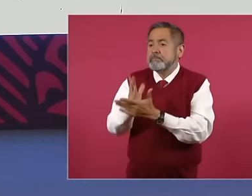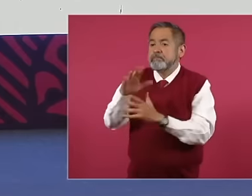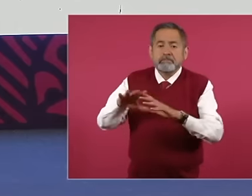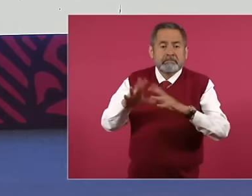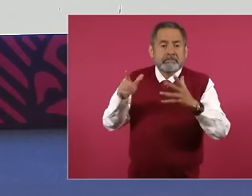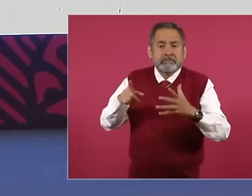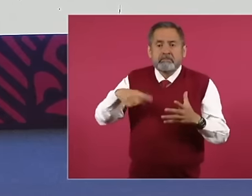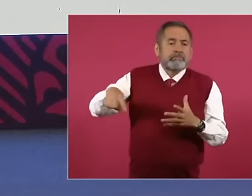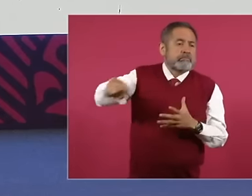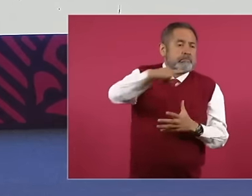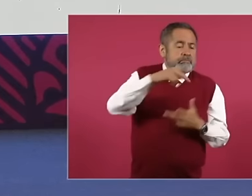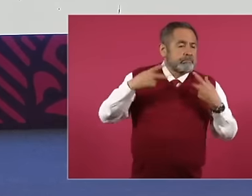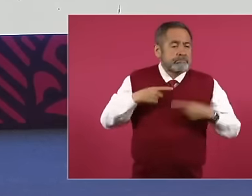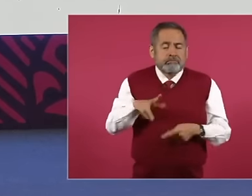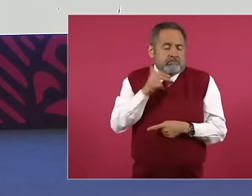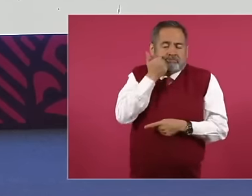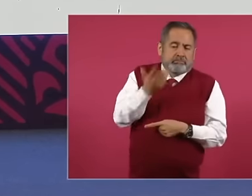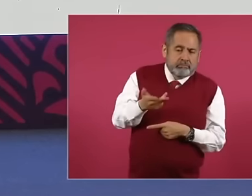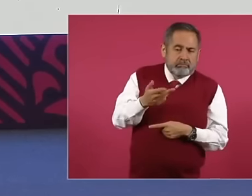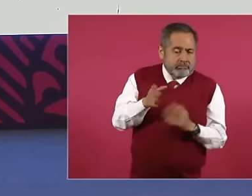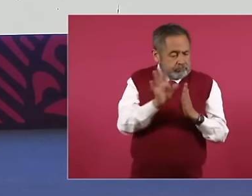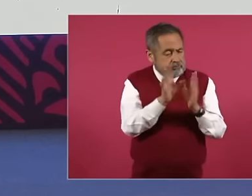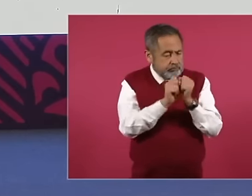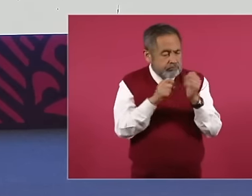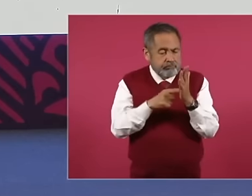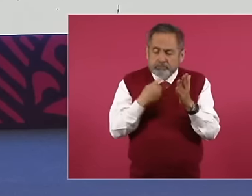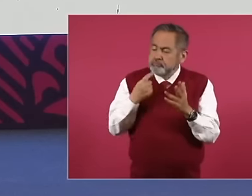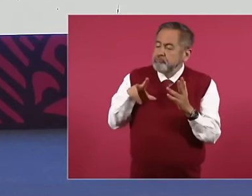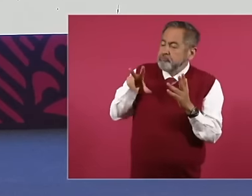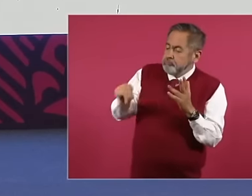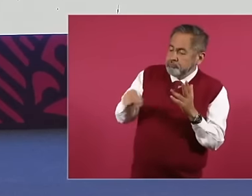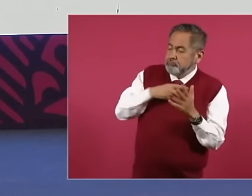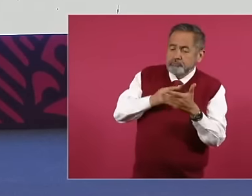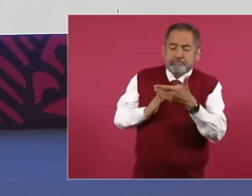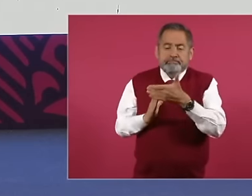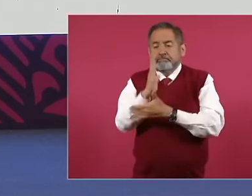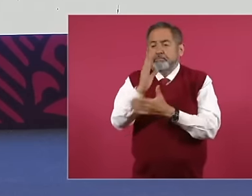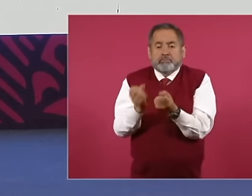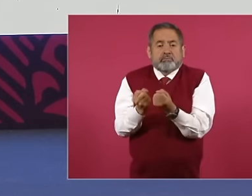the Constitution limits precisely so that there is